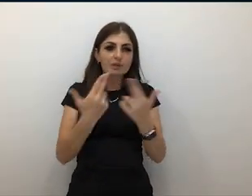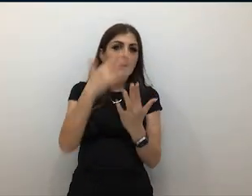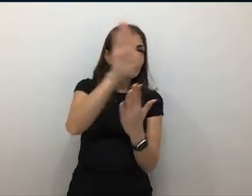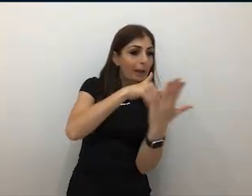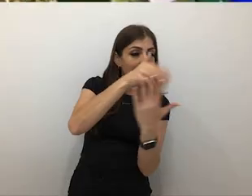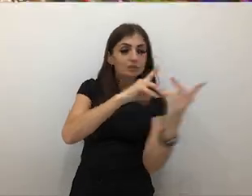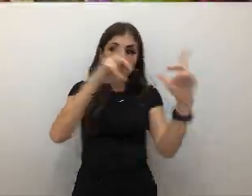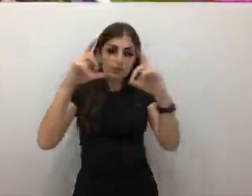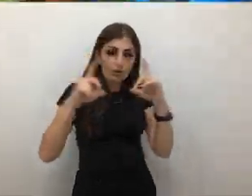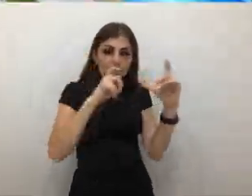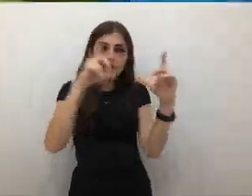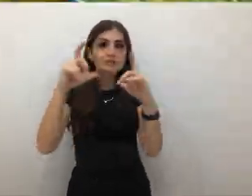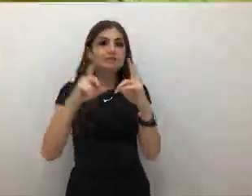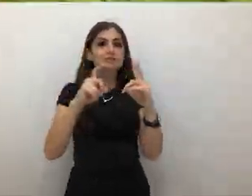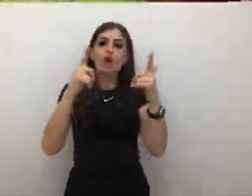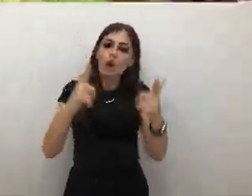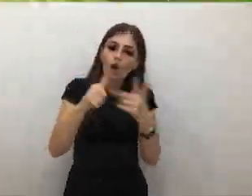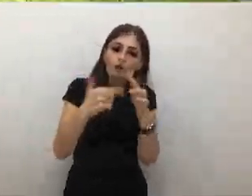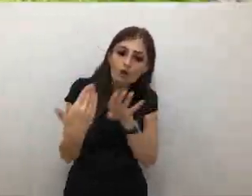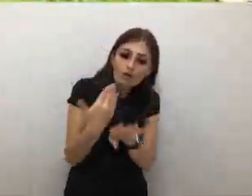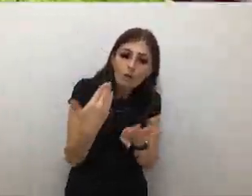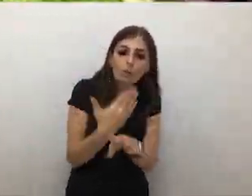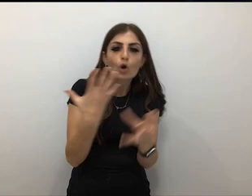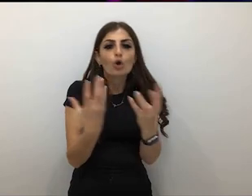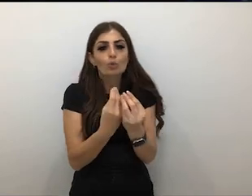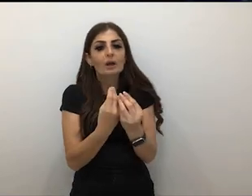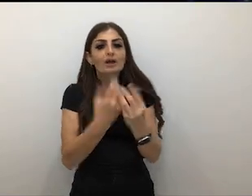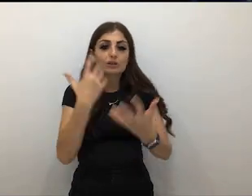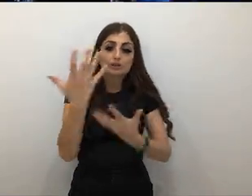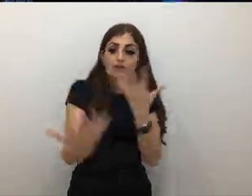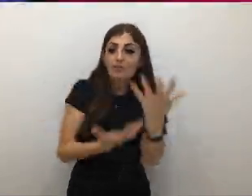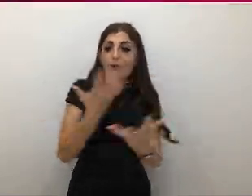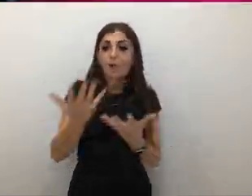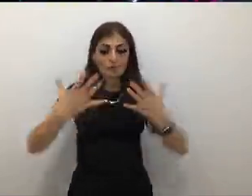We do a lot of work in performance, costume making, sculpture making,